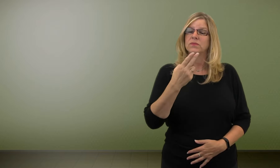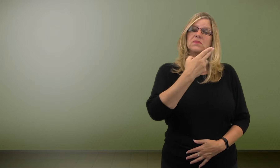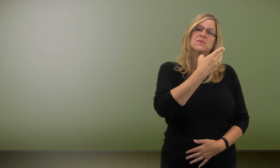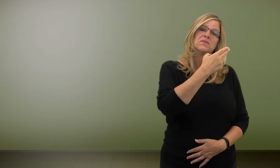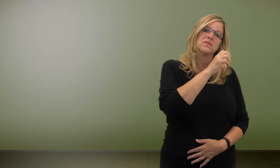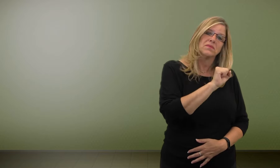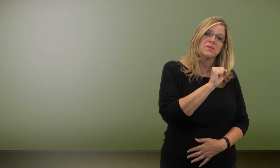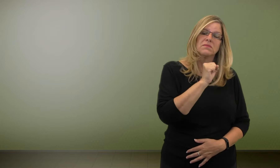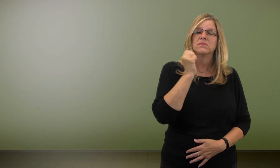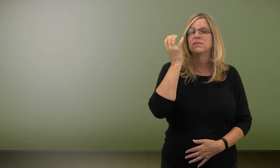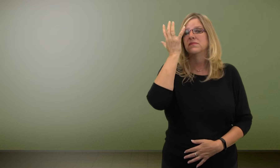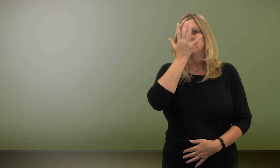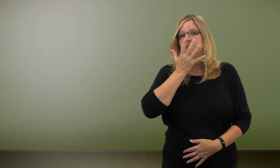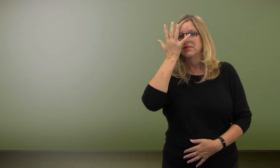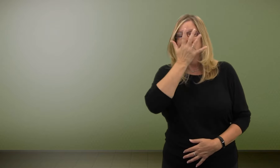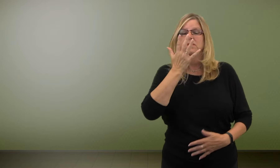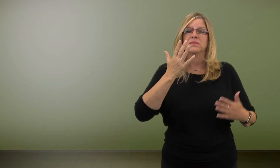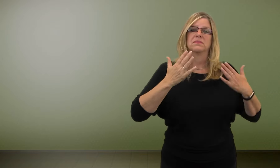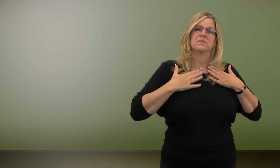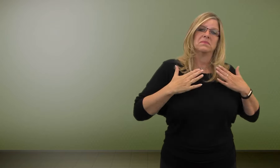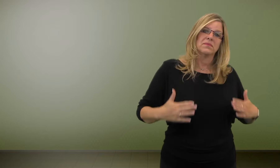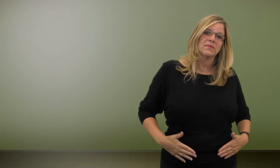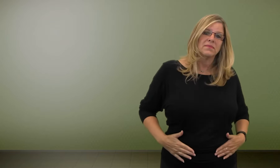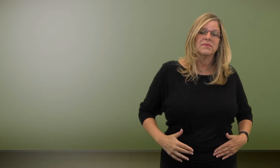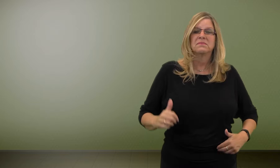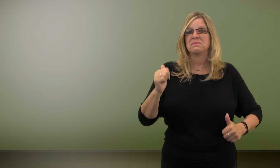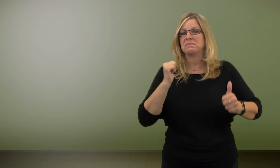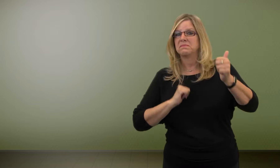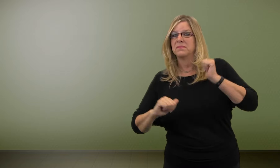Classifiers use handshapes, the face, the body,